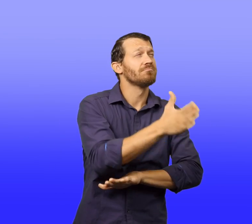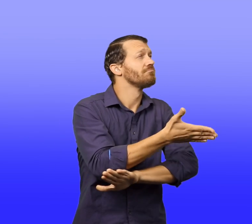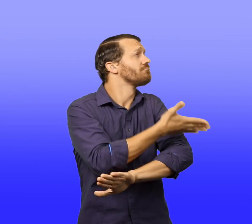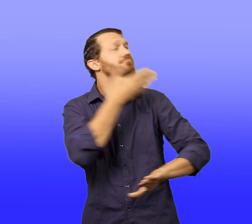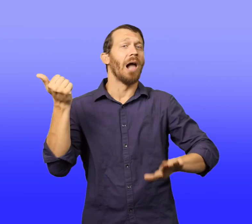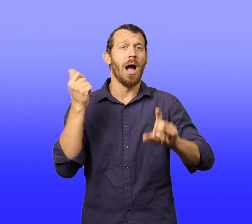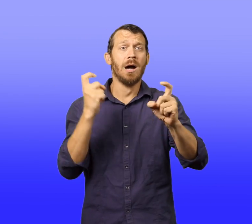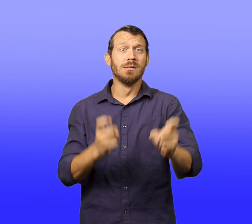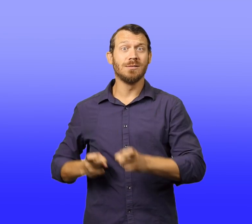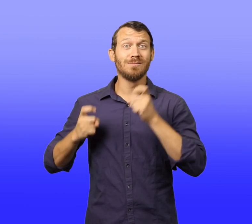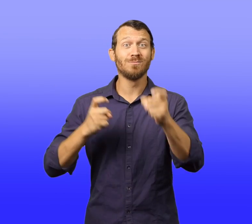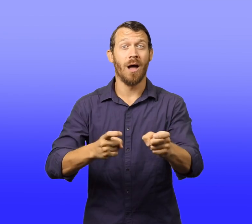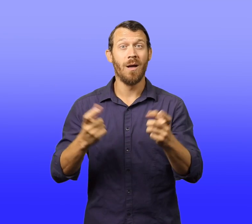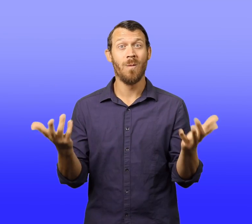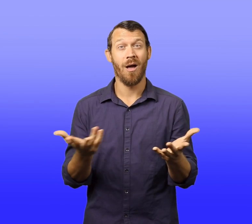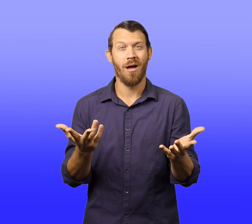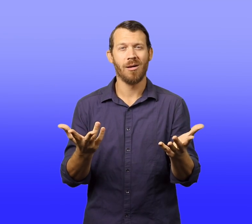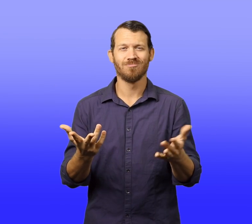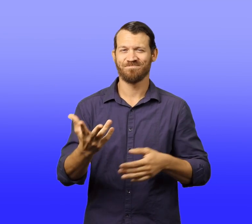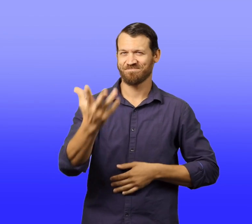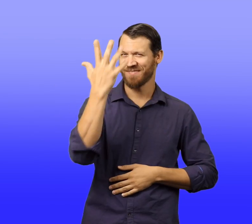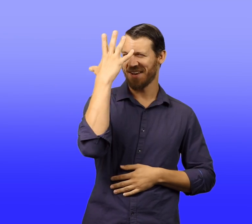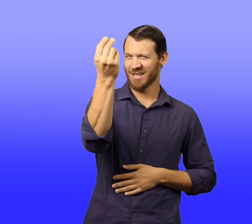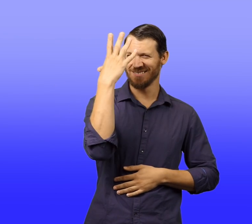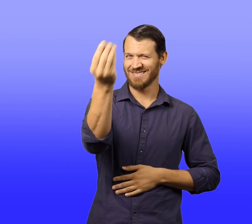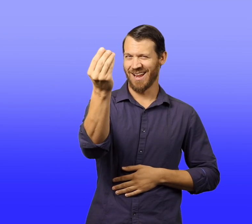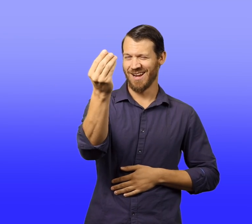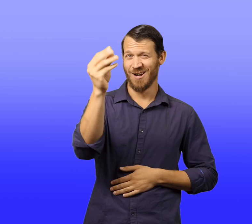"My best present," Walter told them, "is outside."